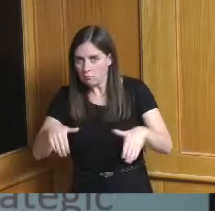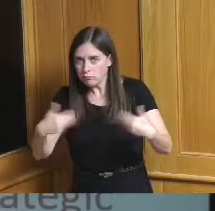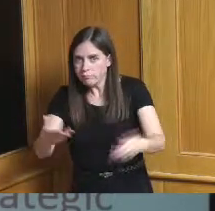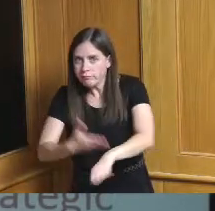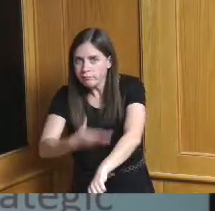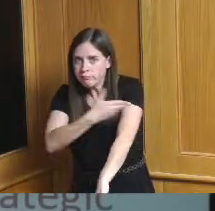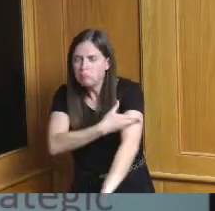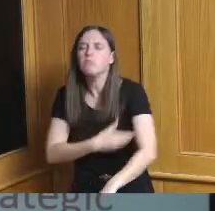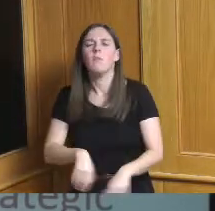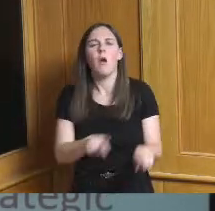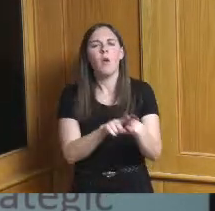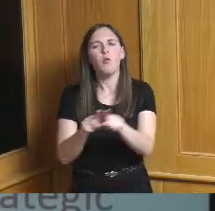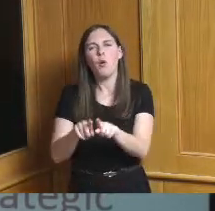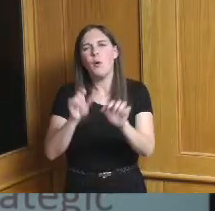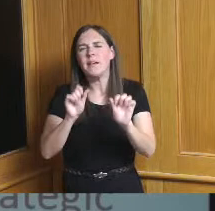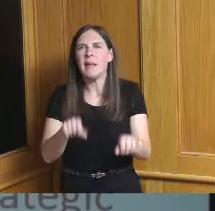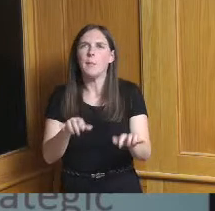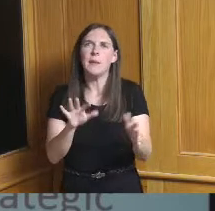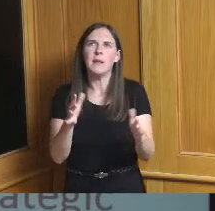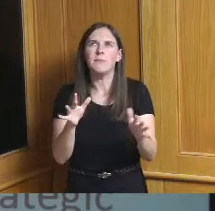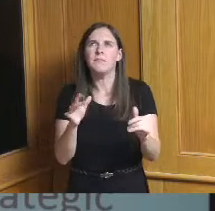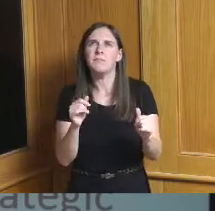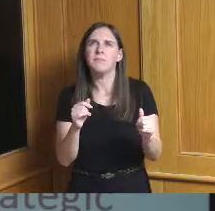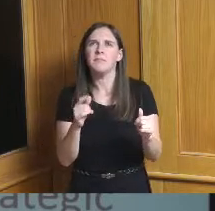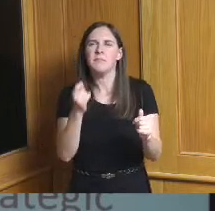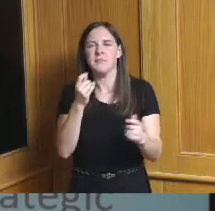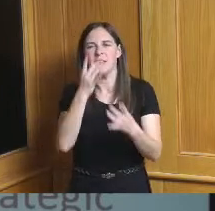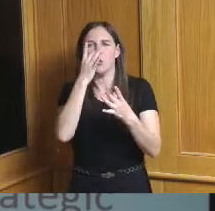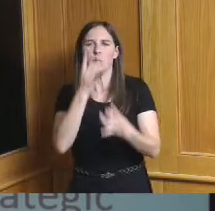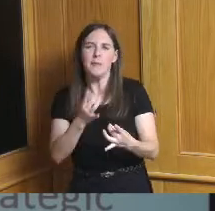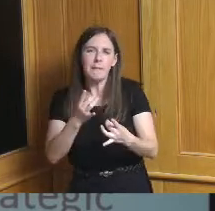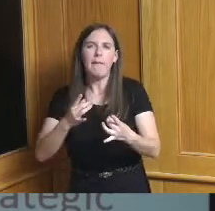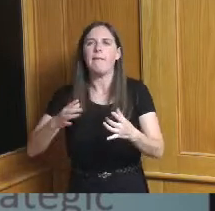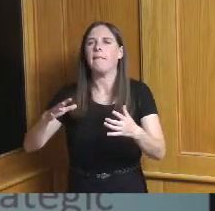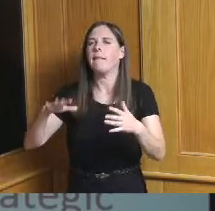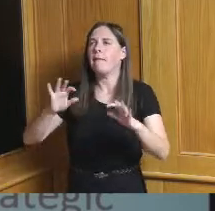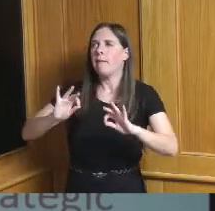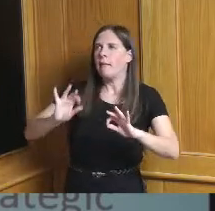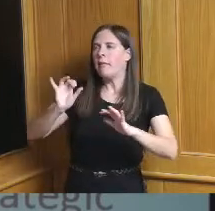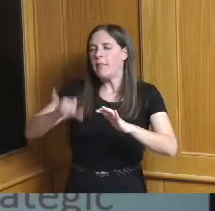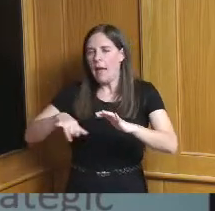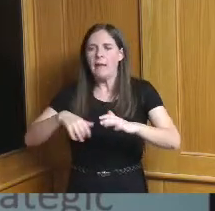this can be kind of a perfunctory exercise and I always present appreciate that Hamilton County